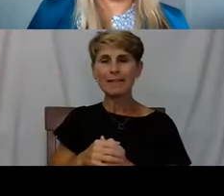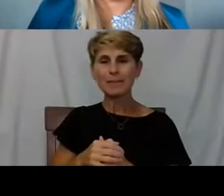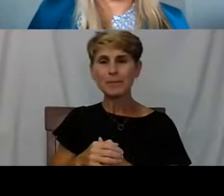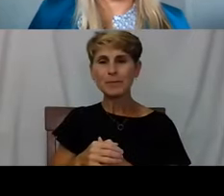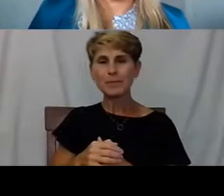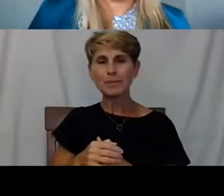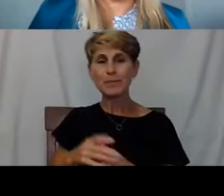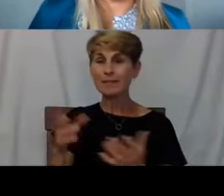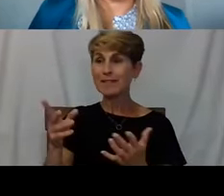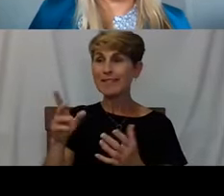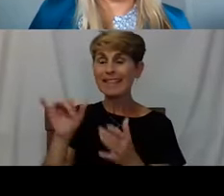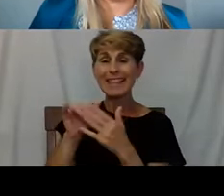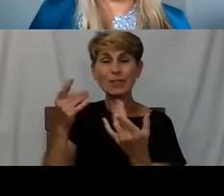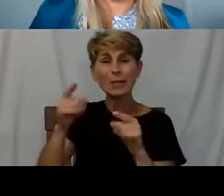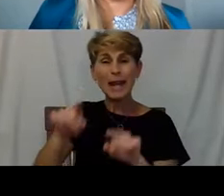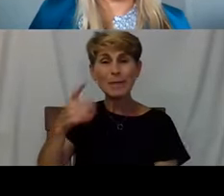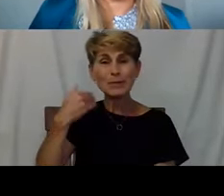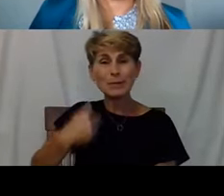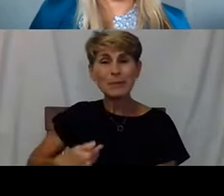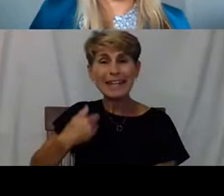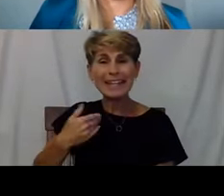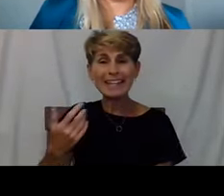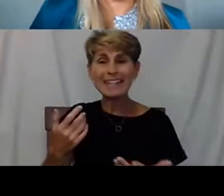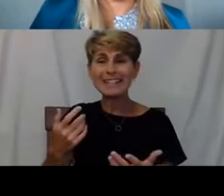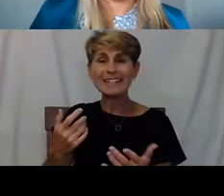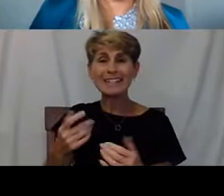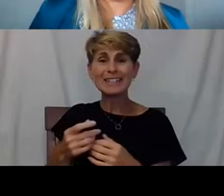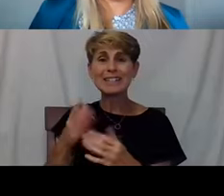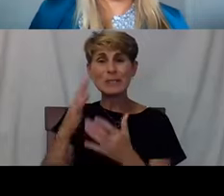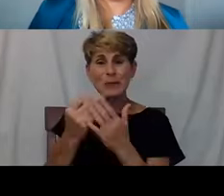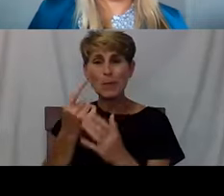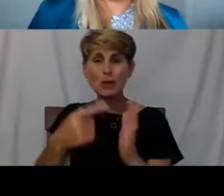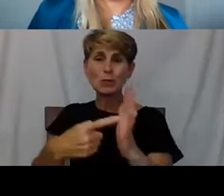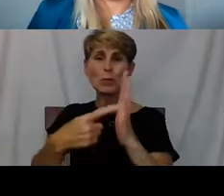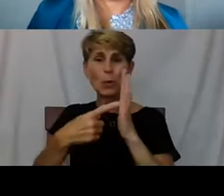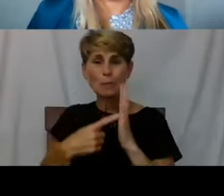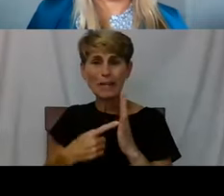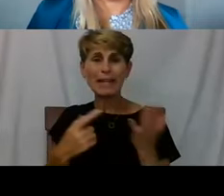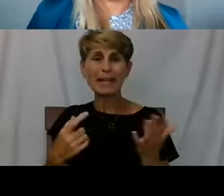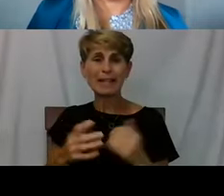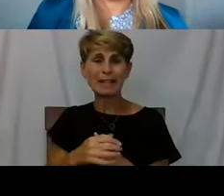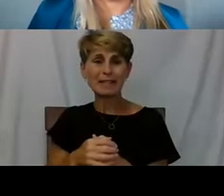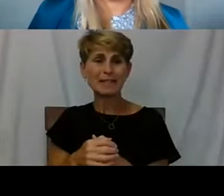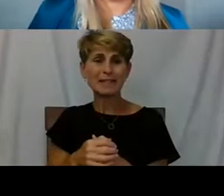'cause I had to do it. And I always tell everybody, I'm a total like sycophantic cheerleader